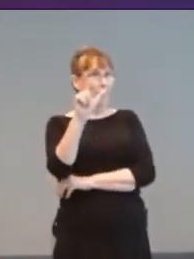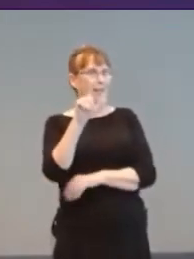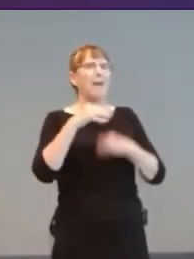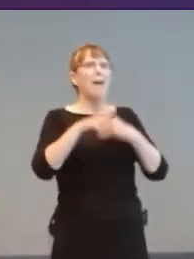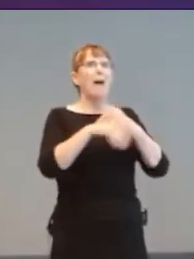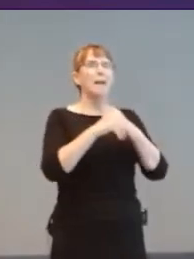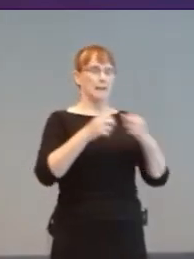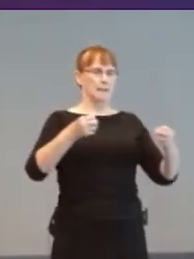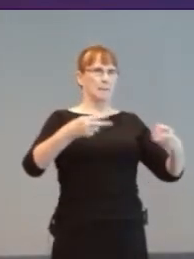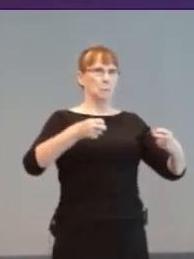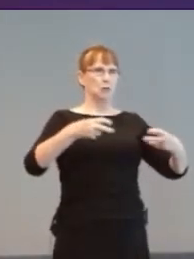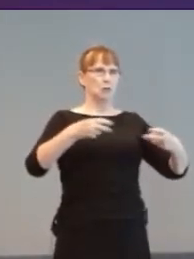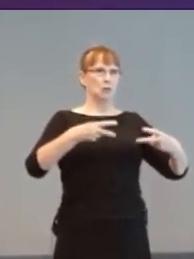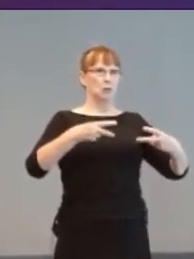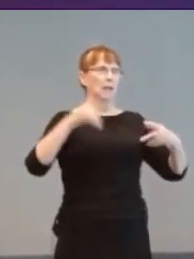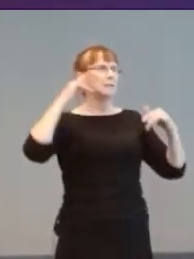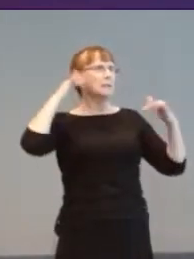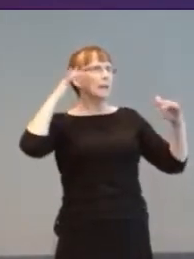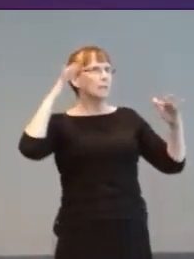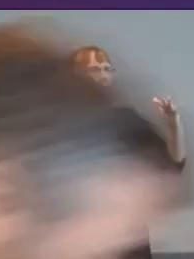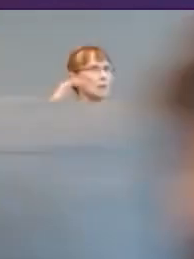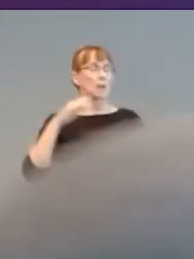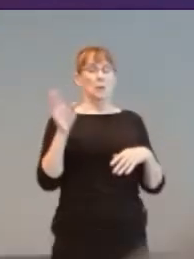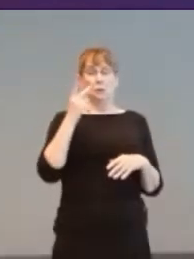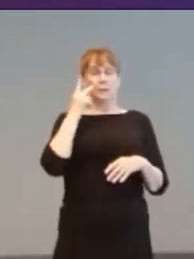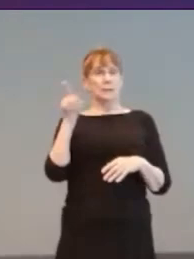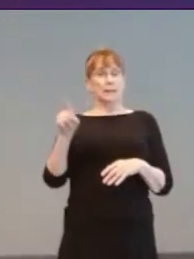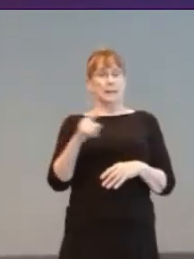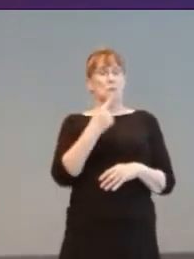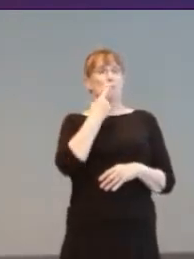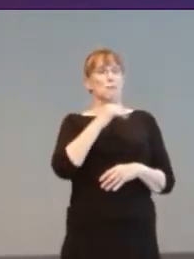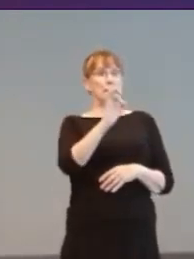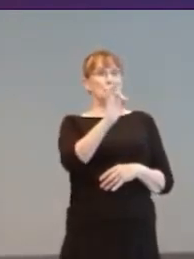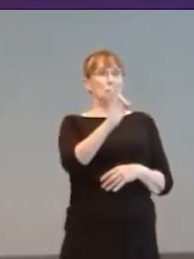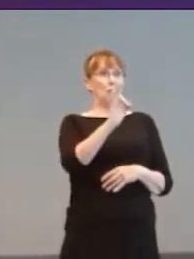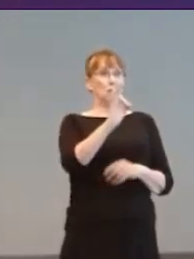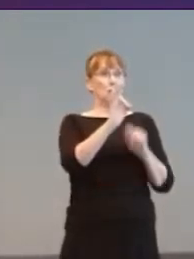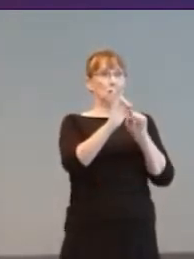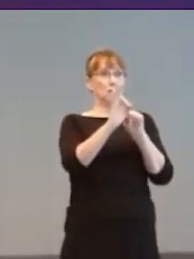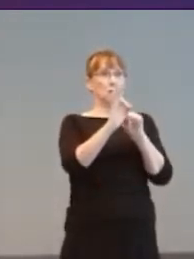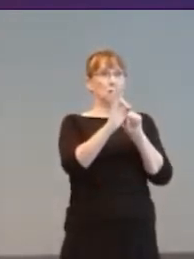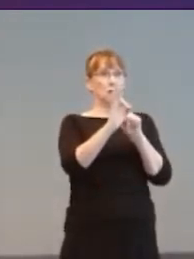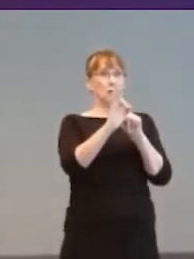In the middle a red dot captioned “FLAME GUSTS”. I assume from your flame thrower.